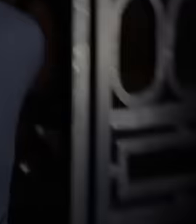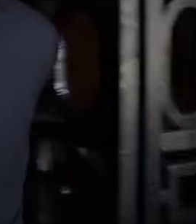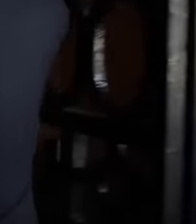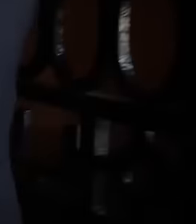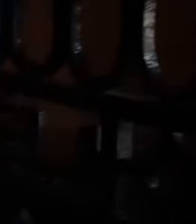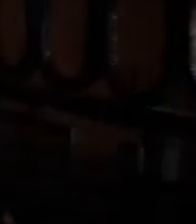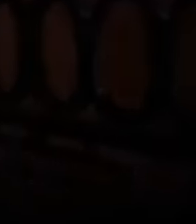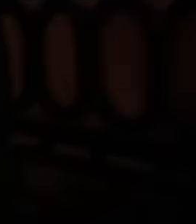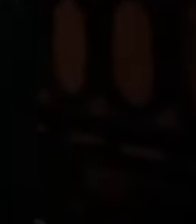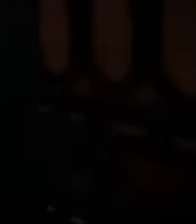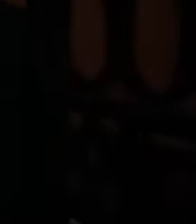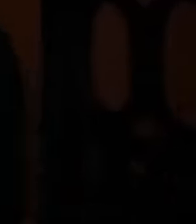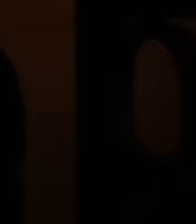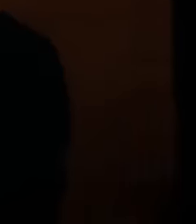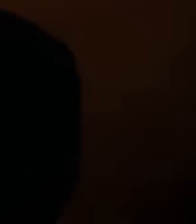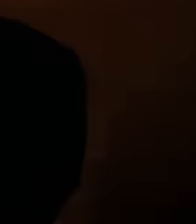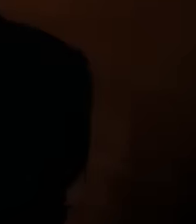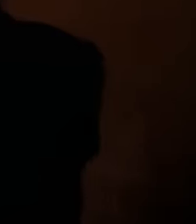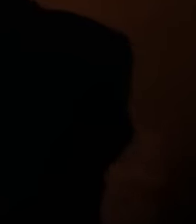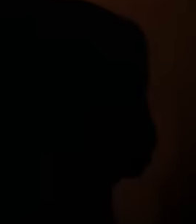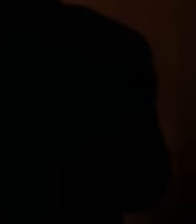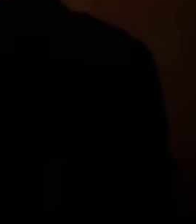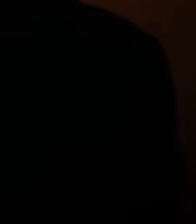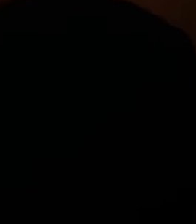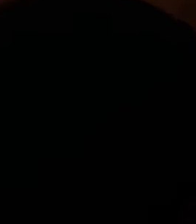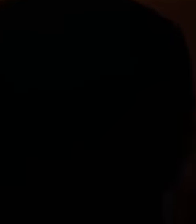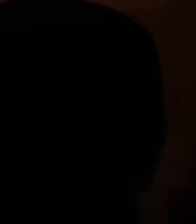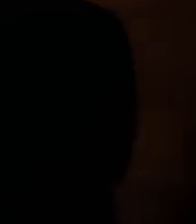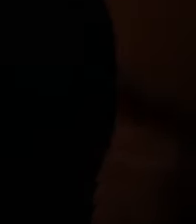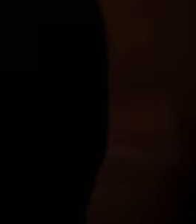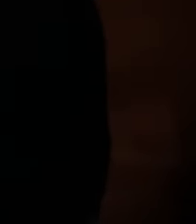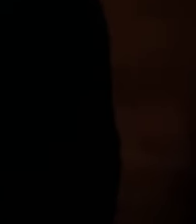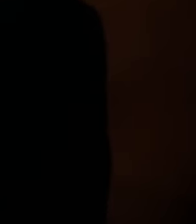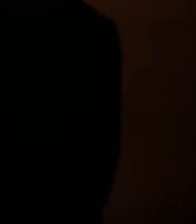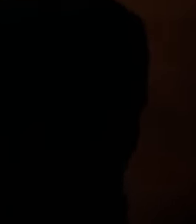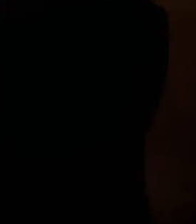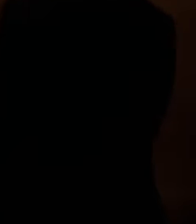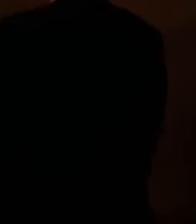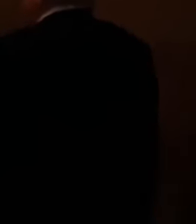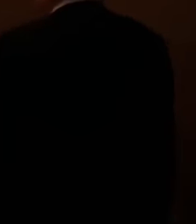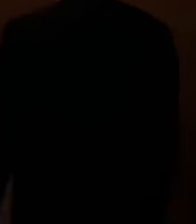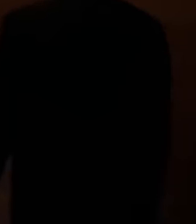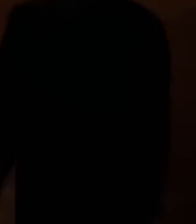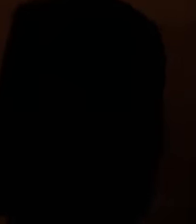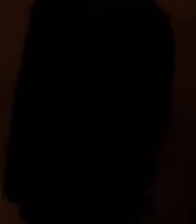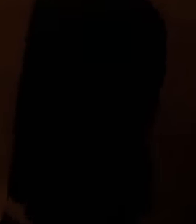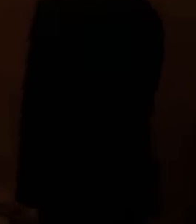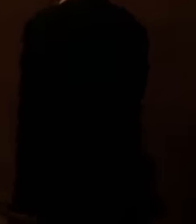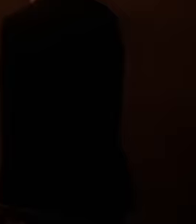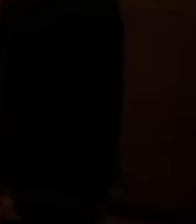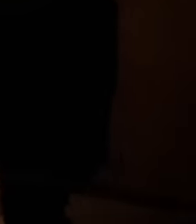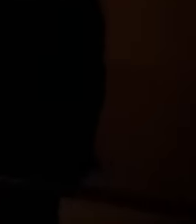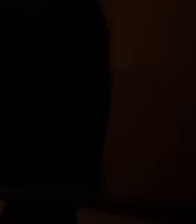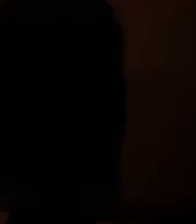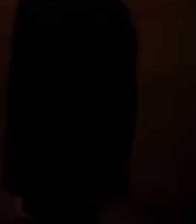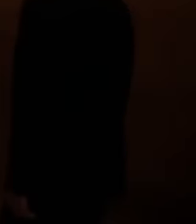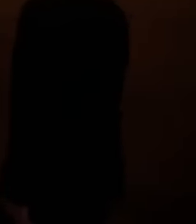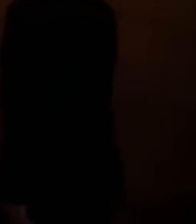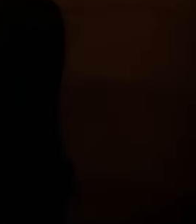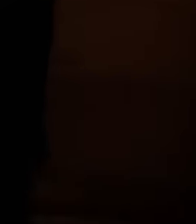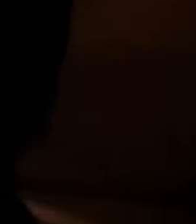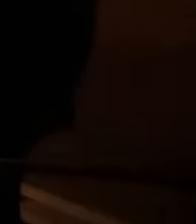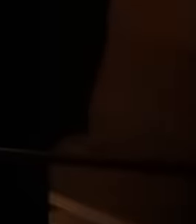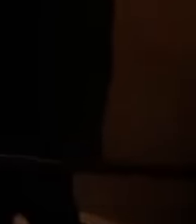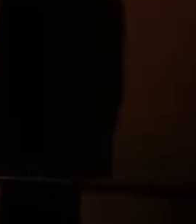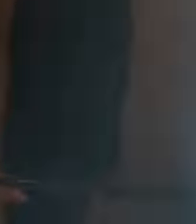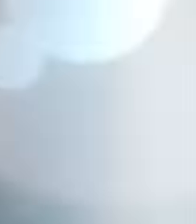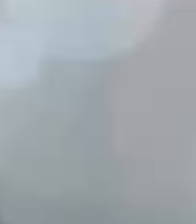the Palace National, there are just a few days left until his term of government comes to an end, several